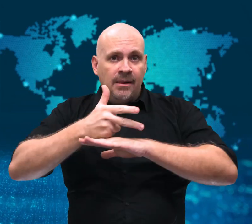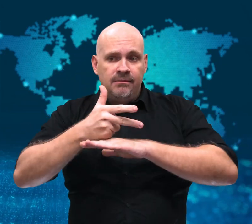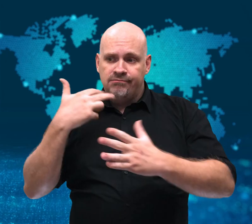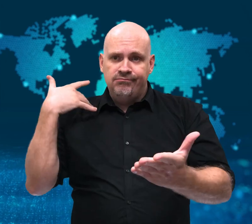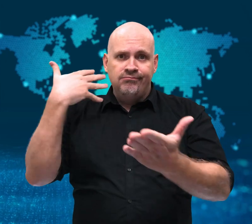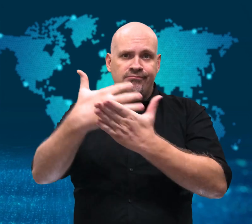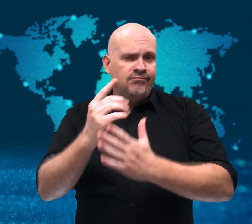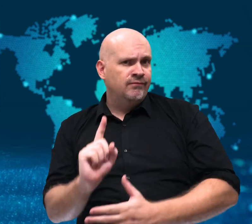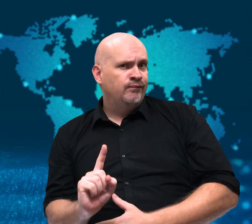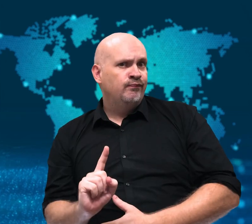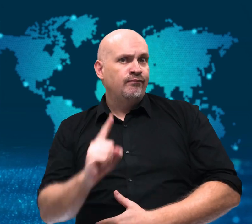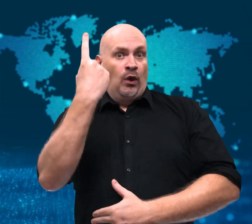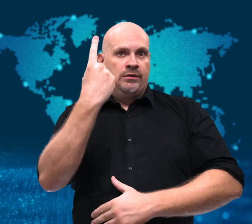On Tuesday,